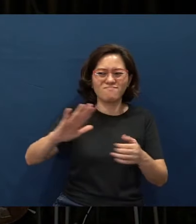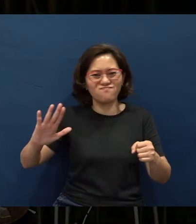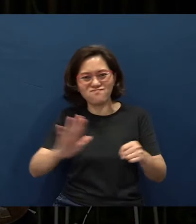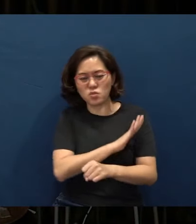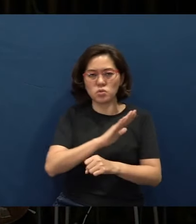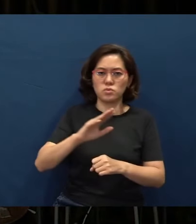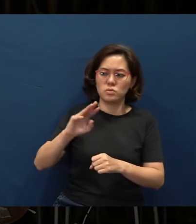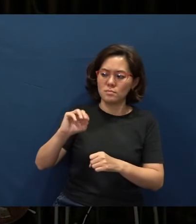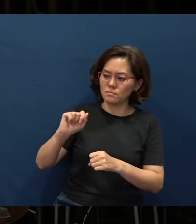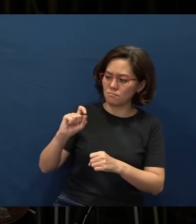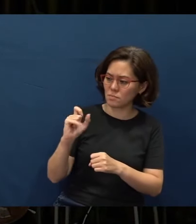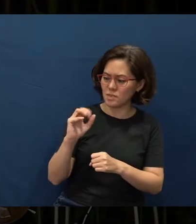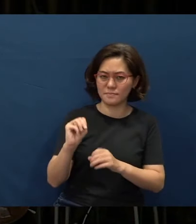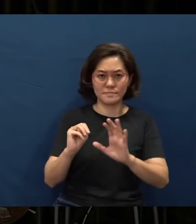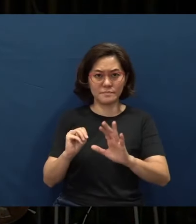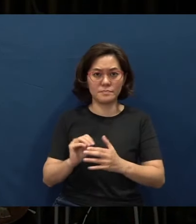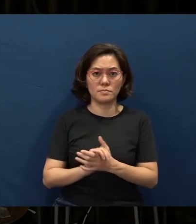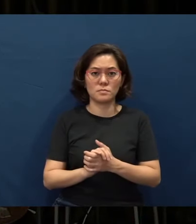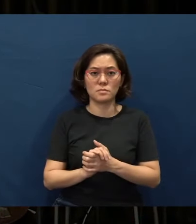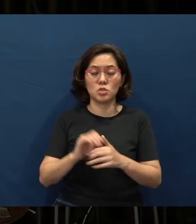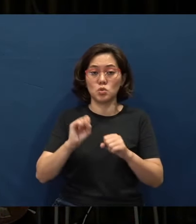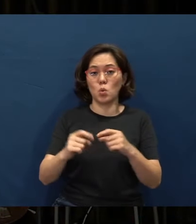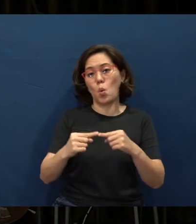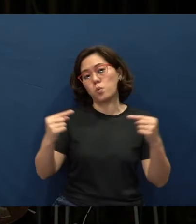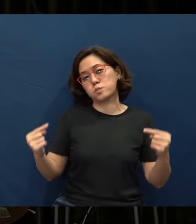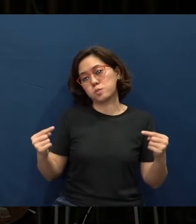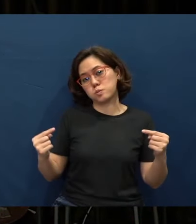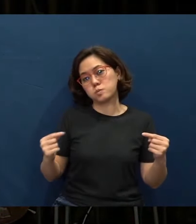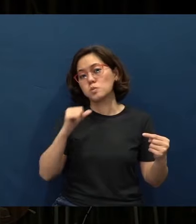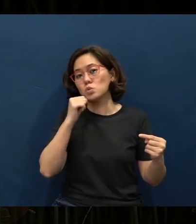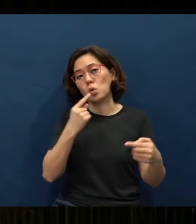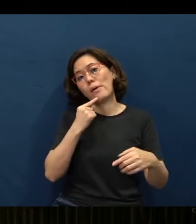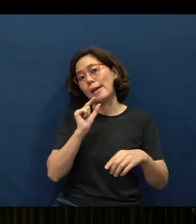And therefore, conversely, it is also not guaranteed from God.